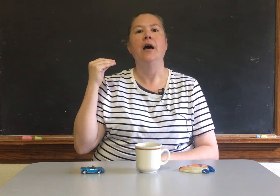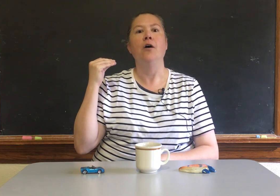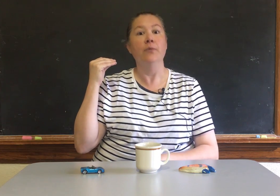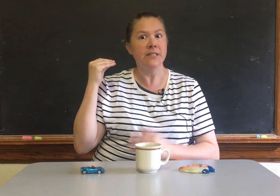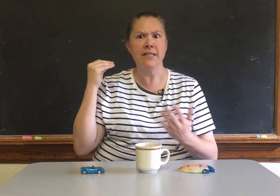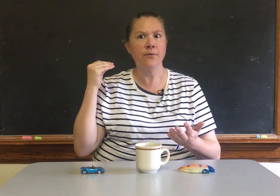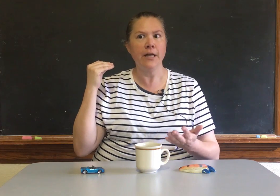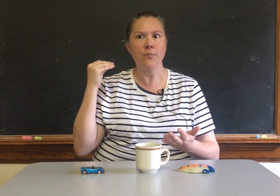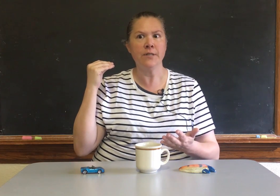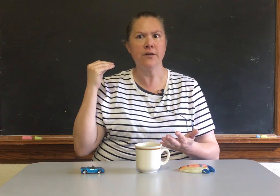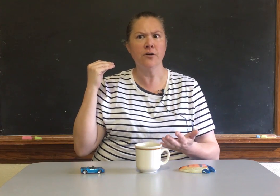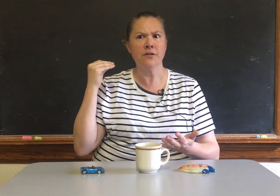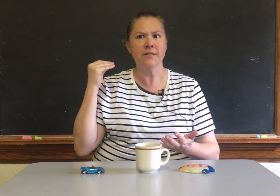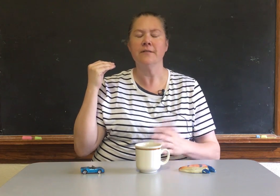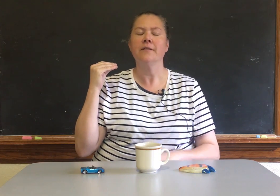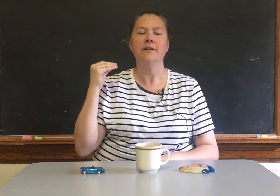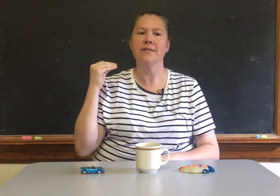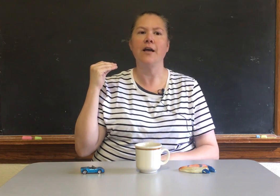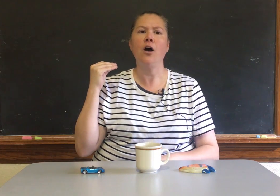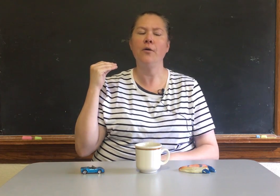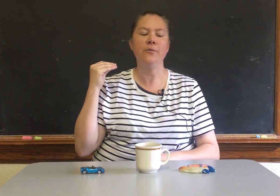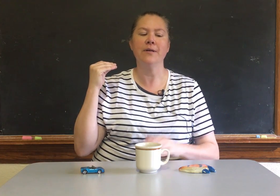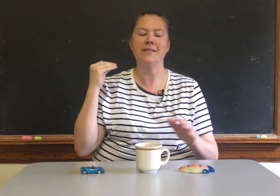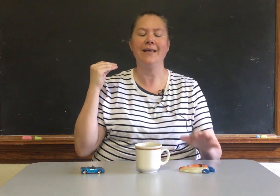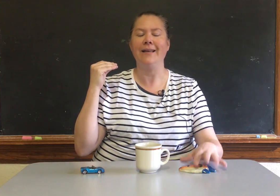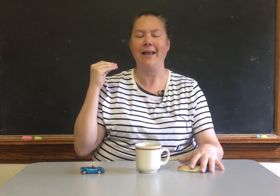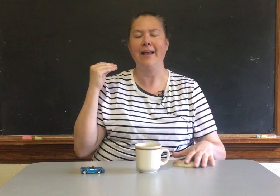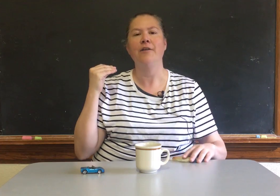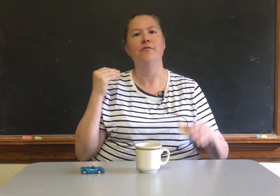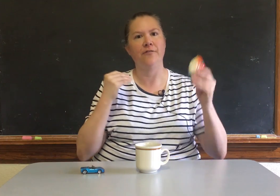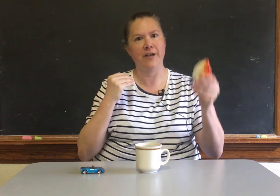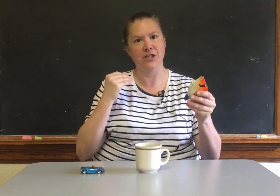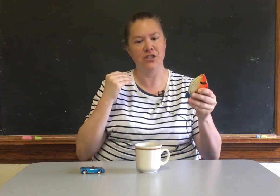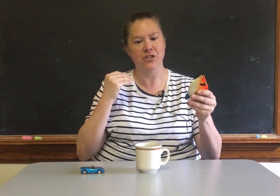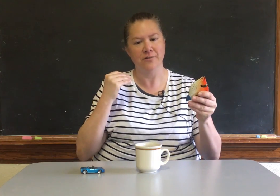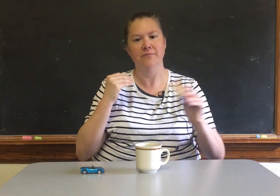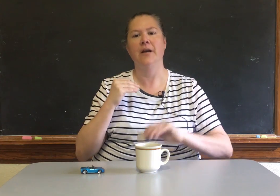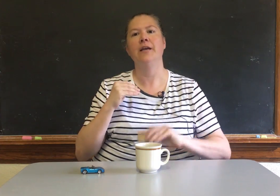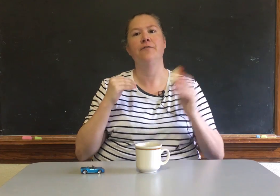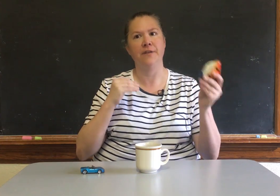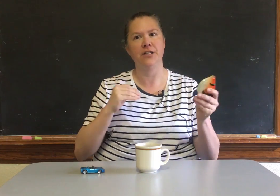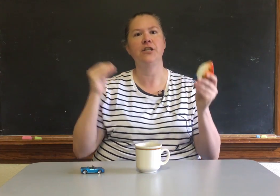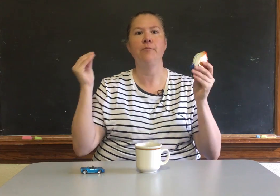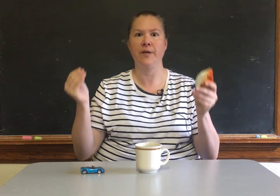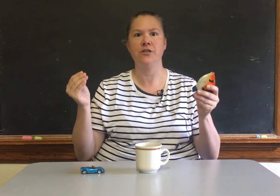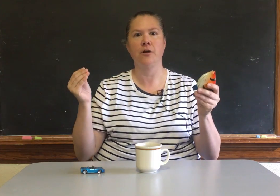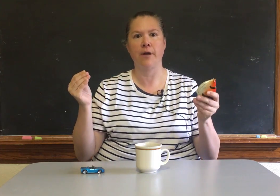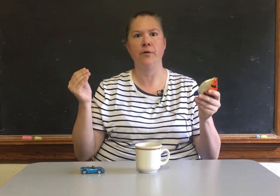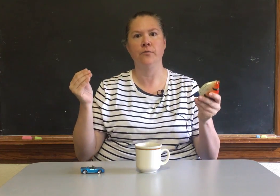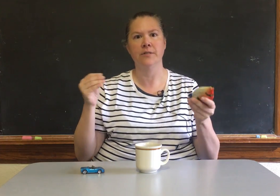What does he want any boys and girls don't say oh he wants to eat a fish right fish and Bish rhyming words